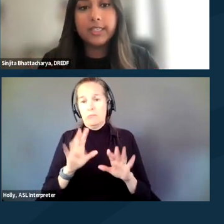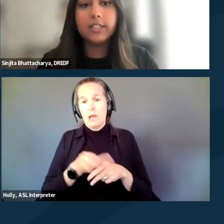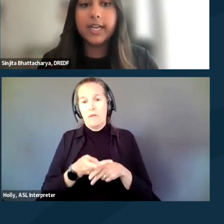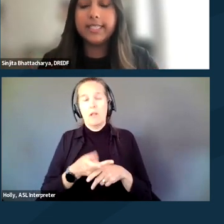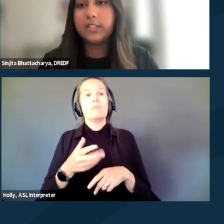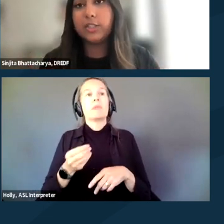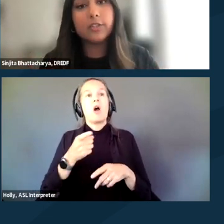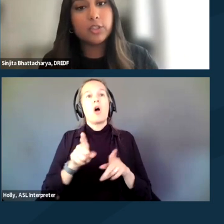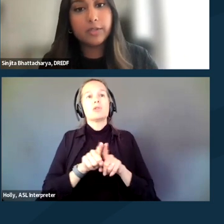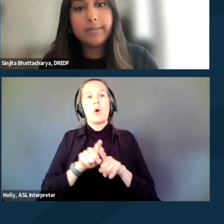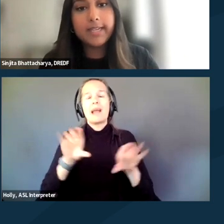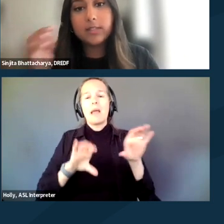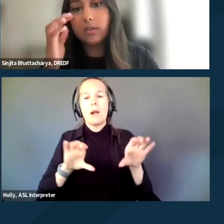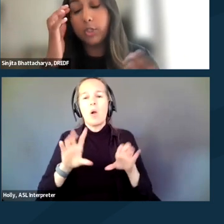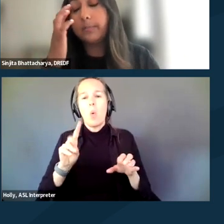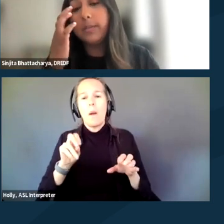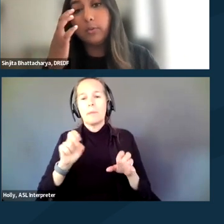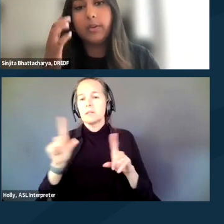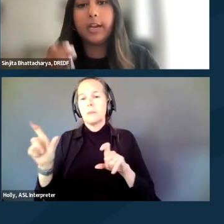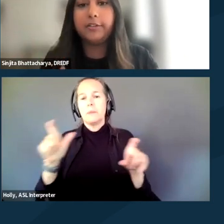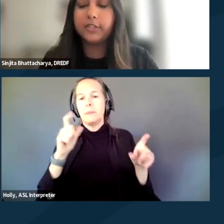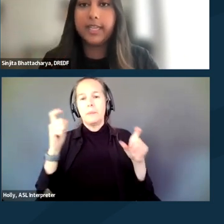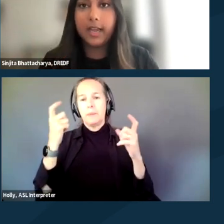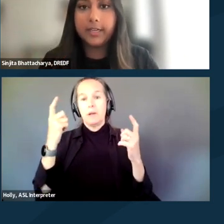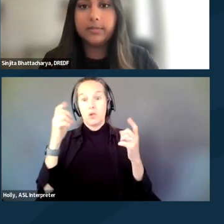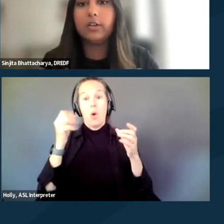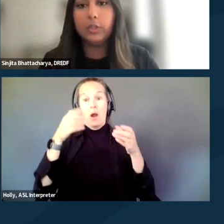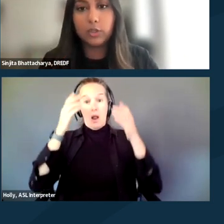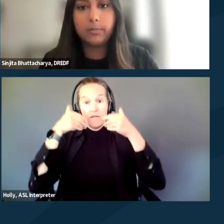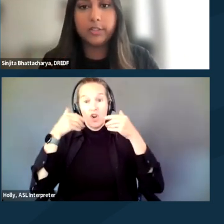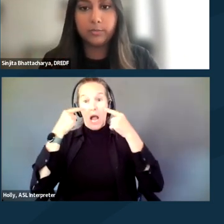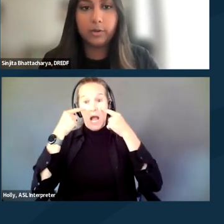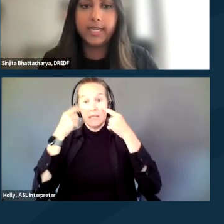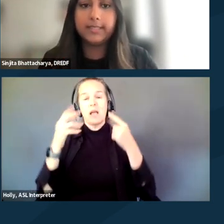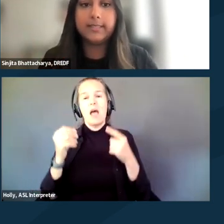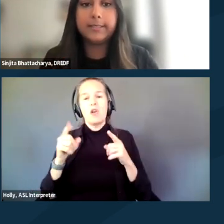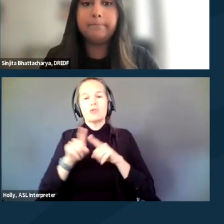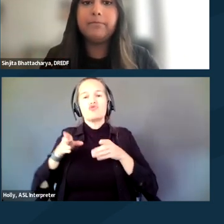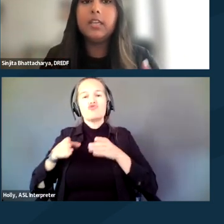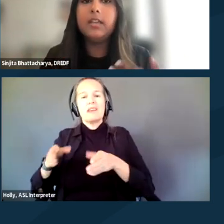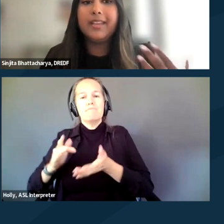it's a good idea to search for street medics, which are people who carry first aid items and are usually parts of protests.